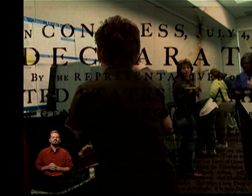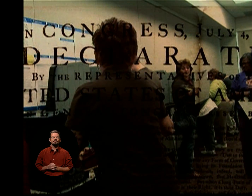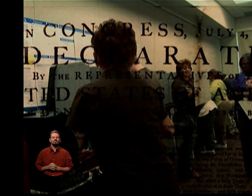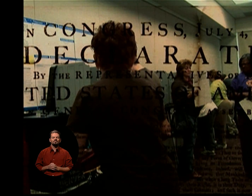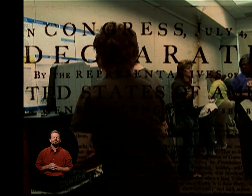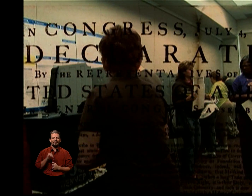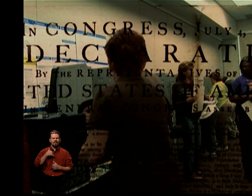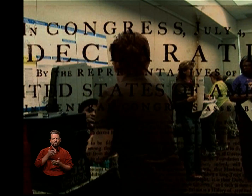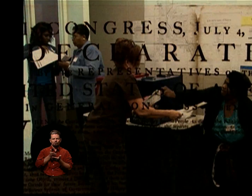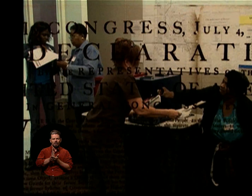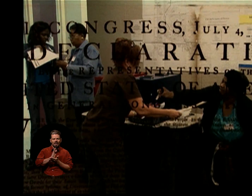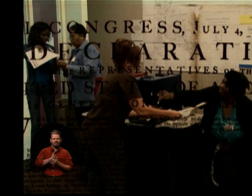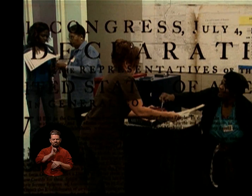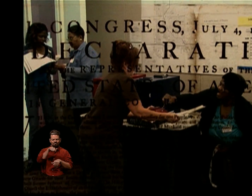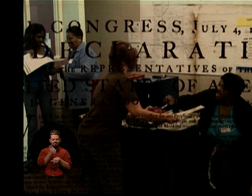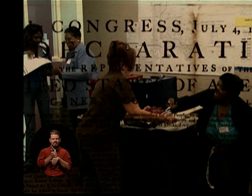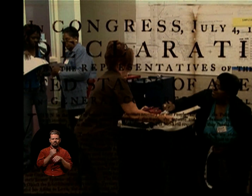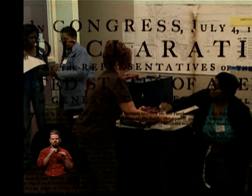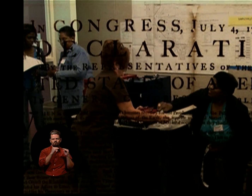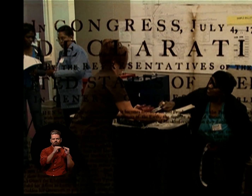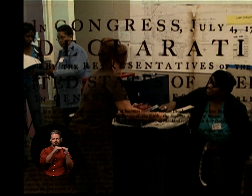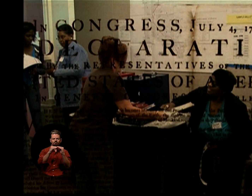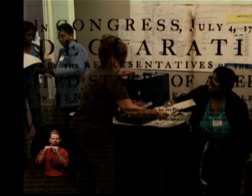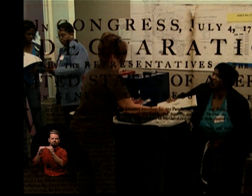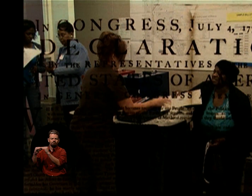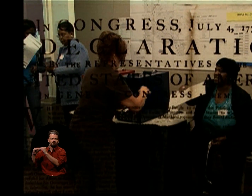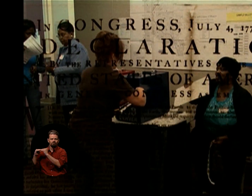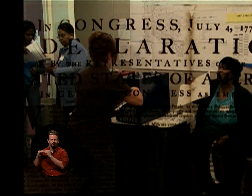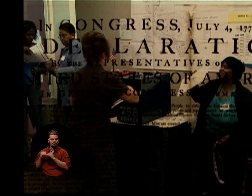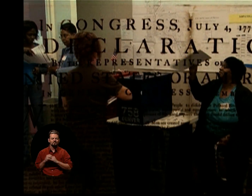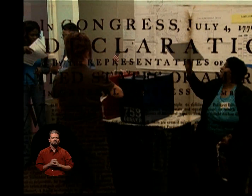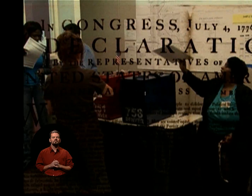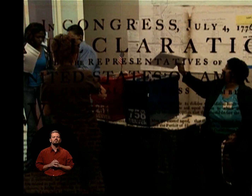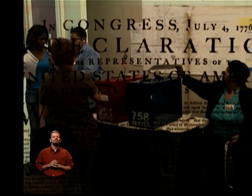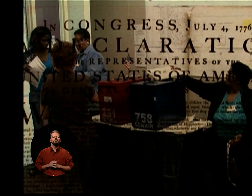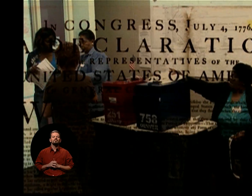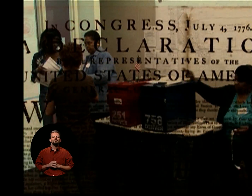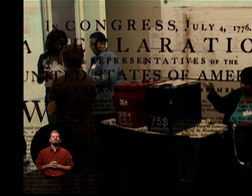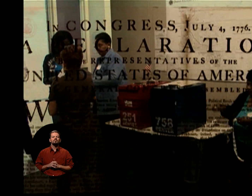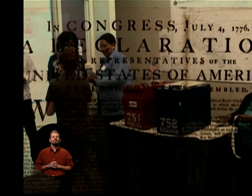"AND INALIENABLE AMONG WHICH ARE PRESERVATION OF LIFE,